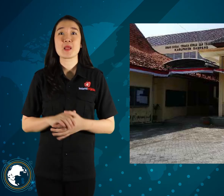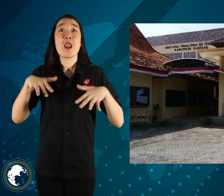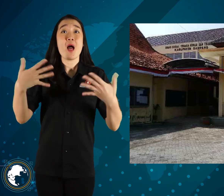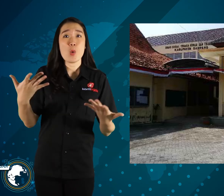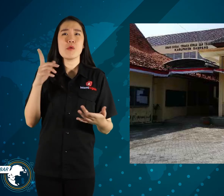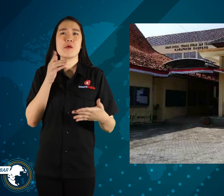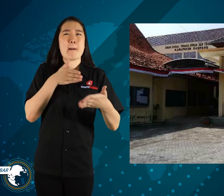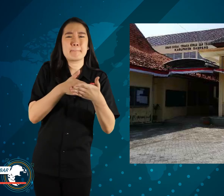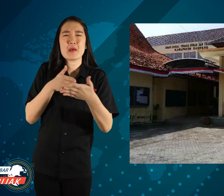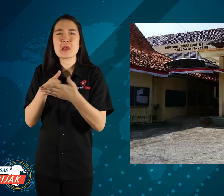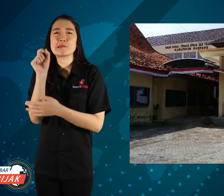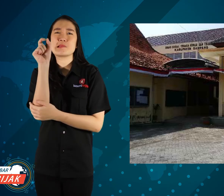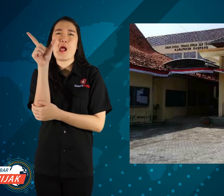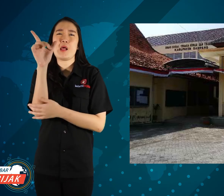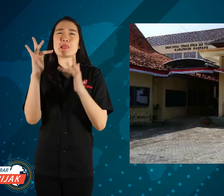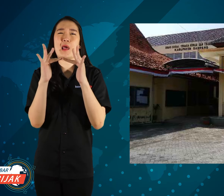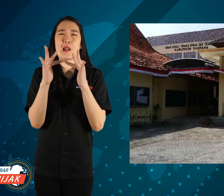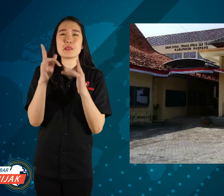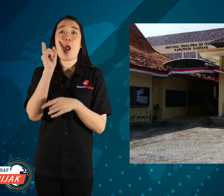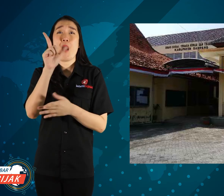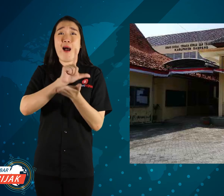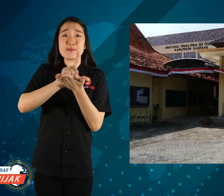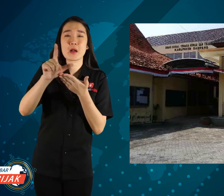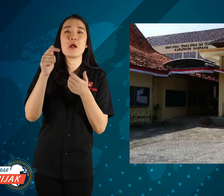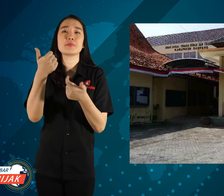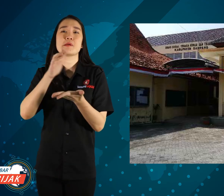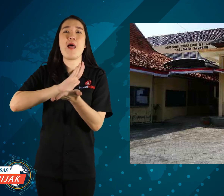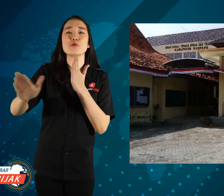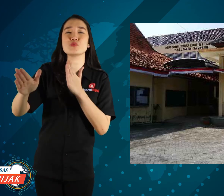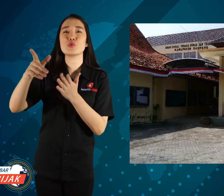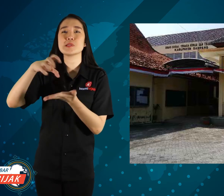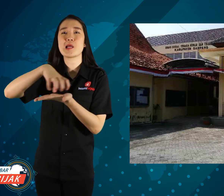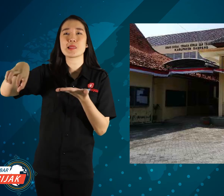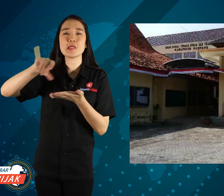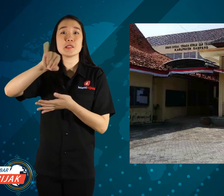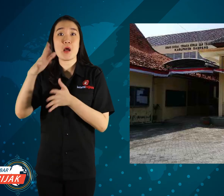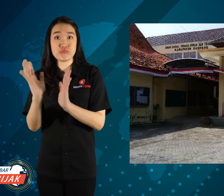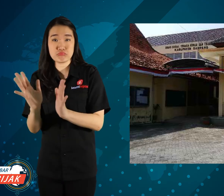Then the internet signal barrier, if it goes well, print it right away.